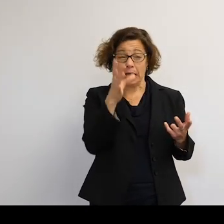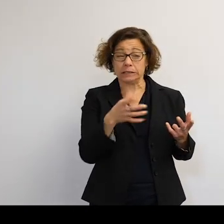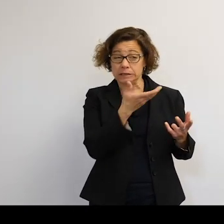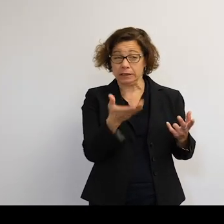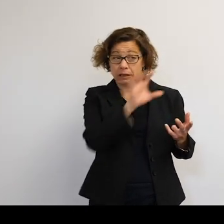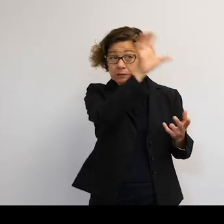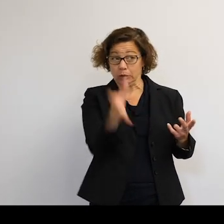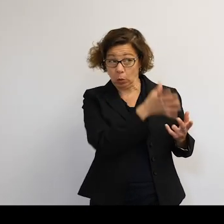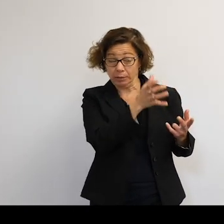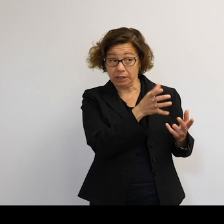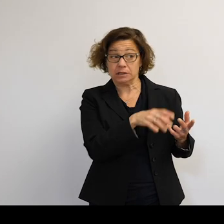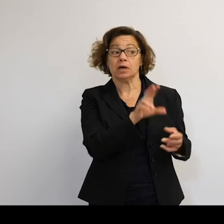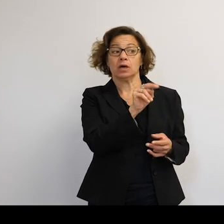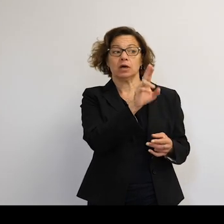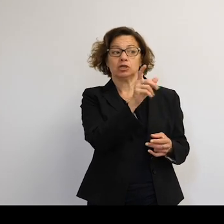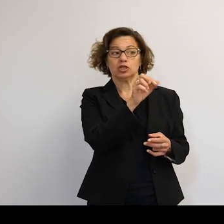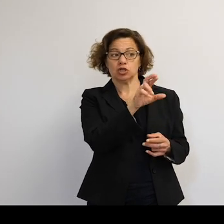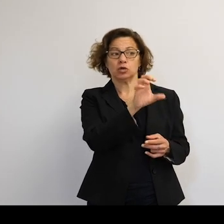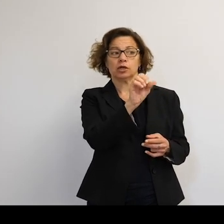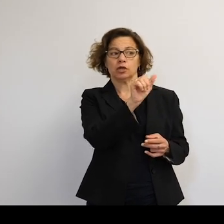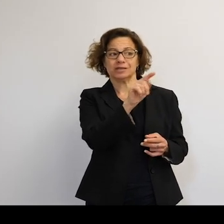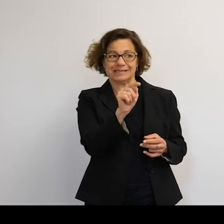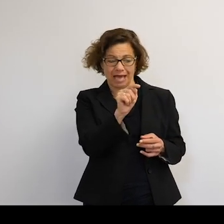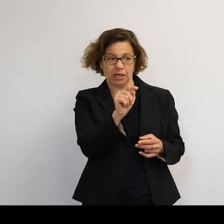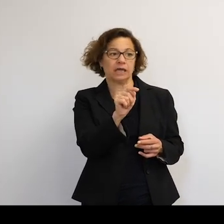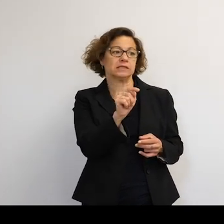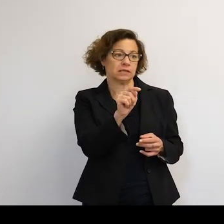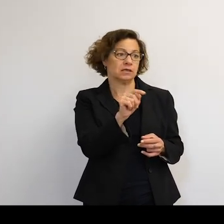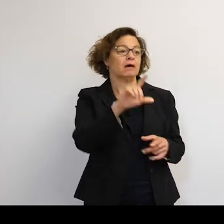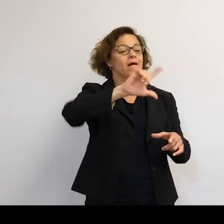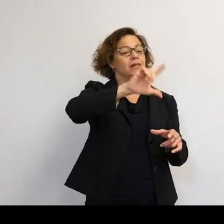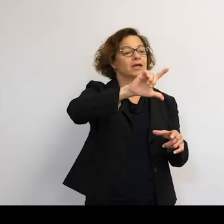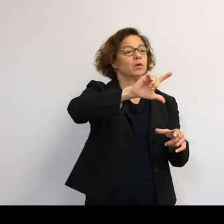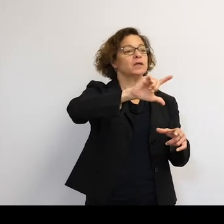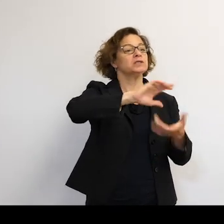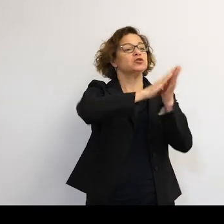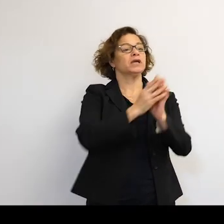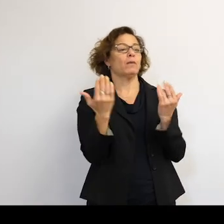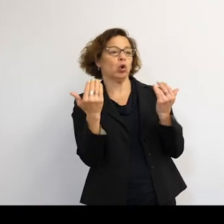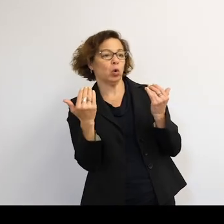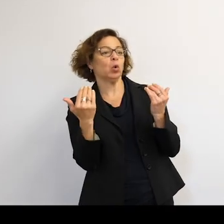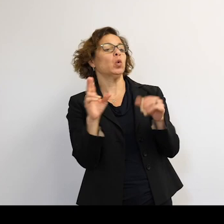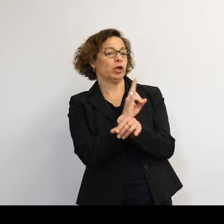There were nuclear satellites which involved coolant, so a liquid to cool the nuclear material.